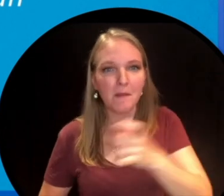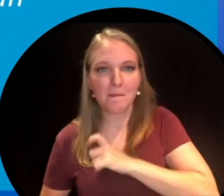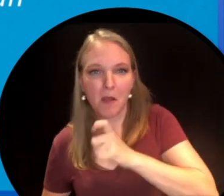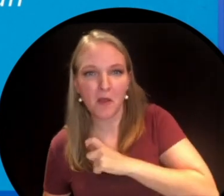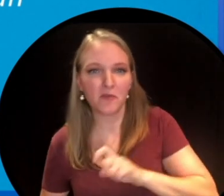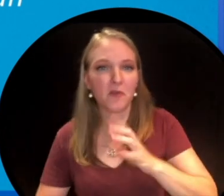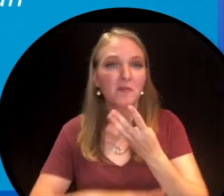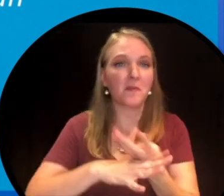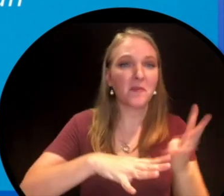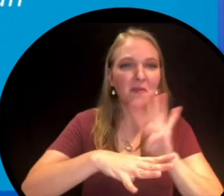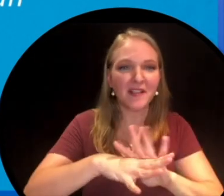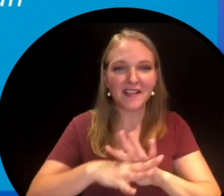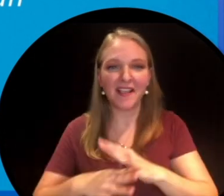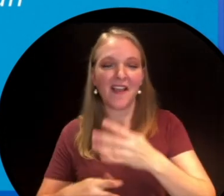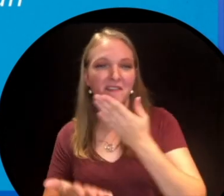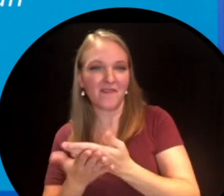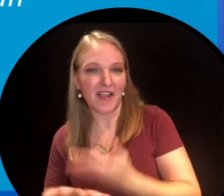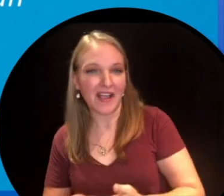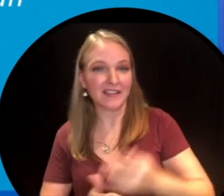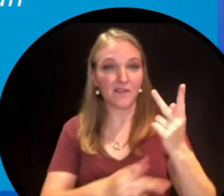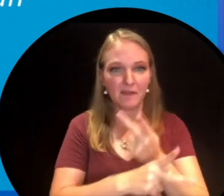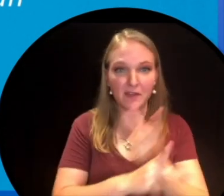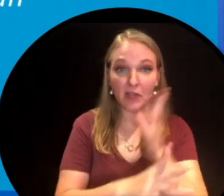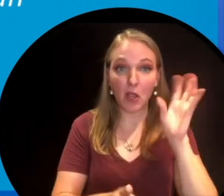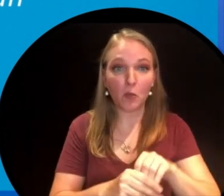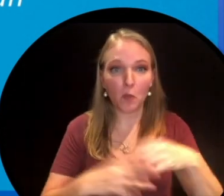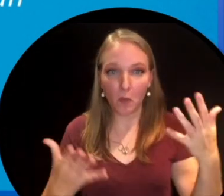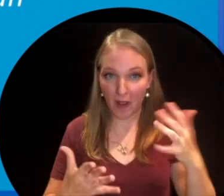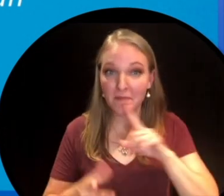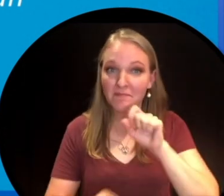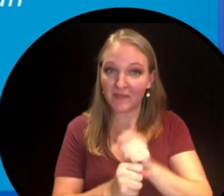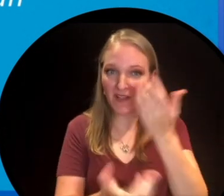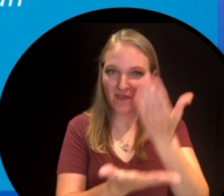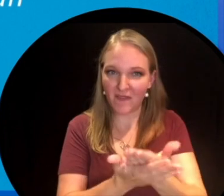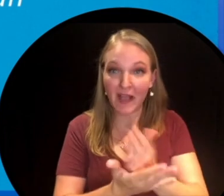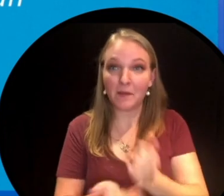mutants, facts and figures, including the fact that he is shorter than most people.